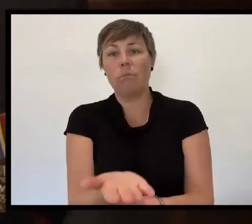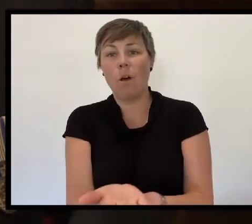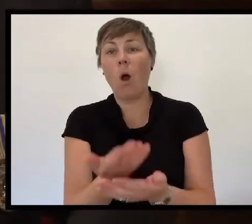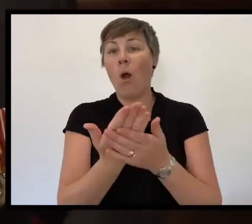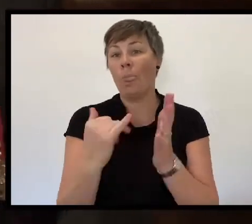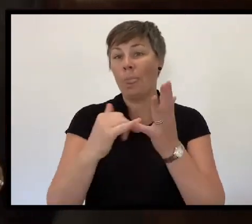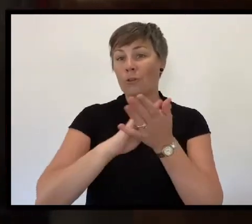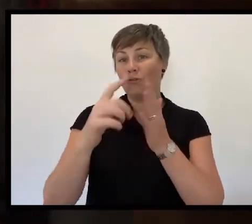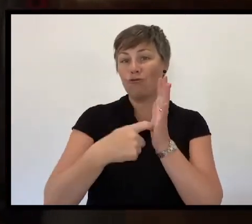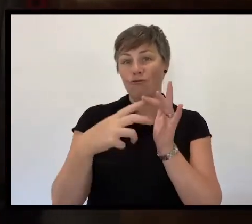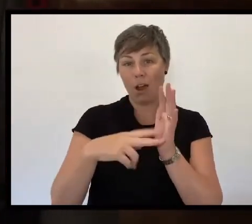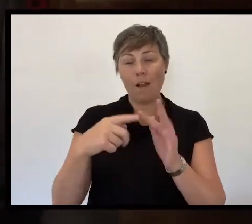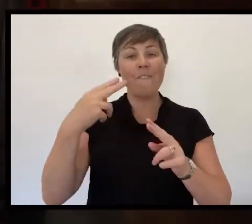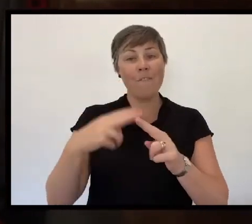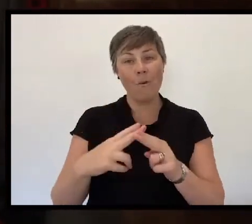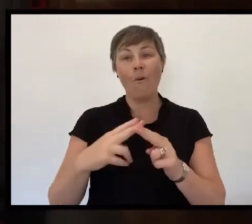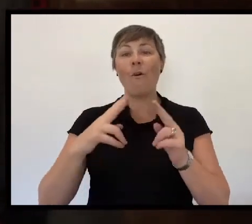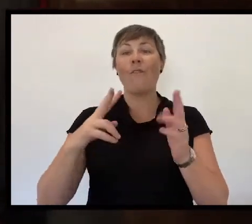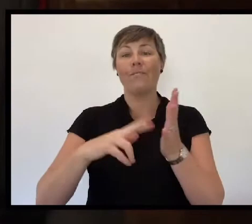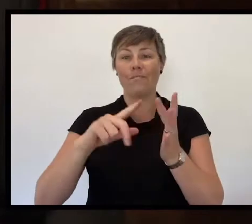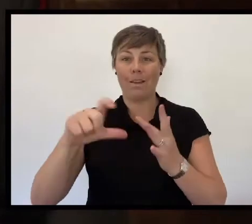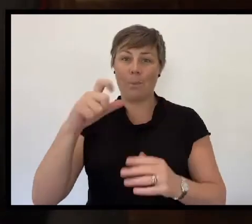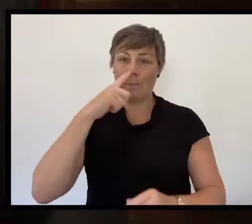on behalf of the people of Victoria.